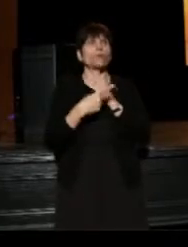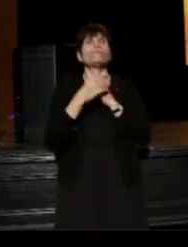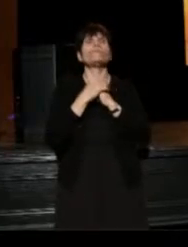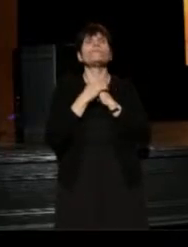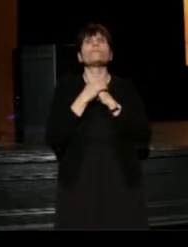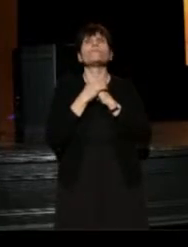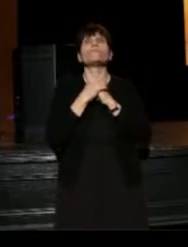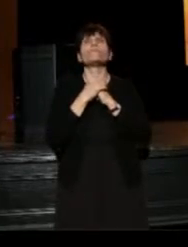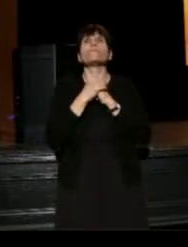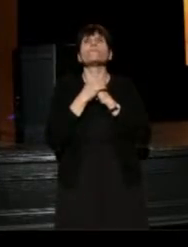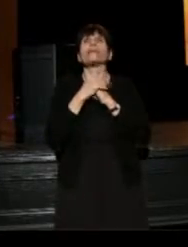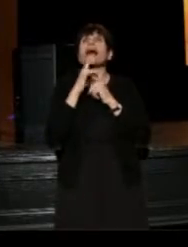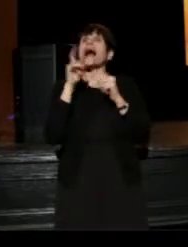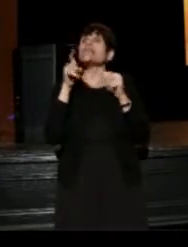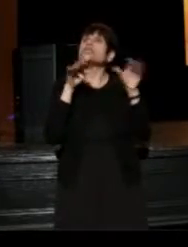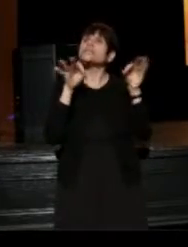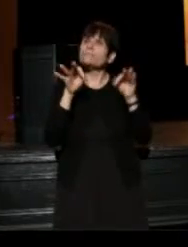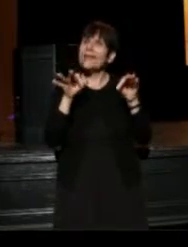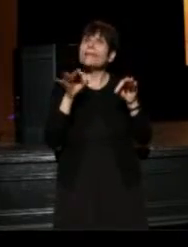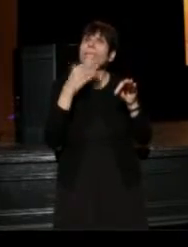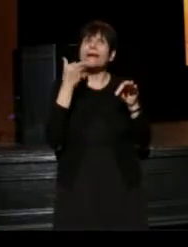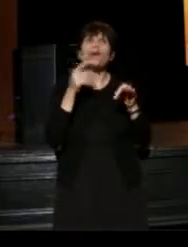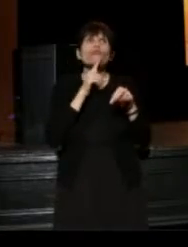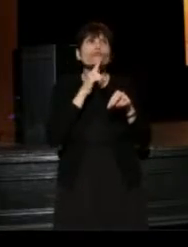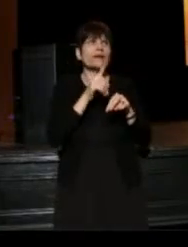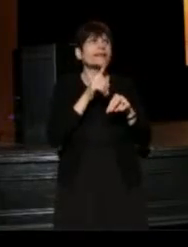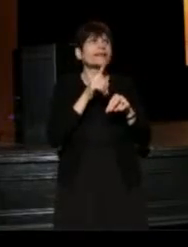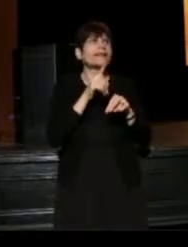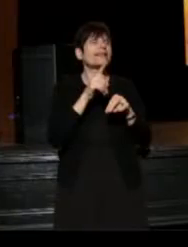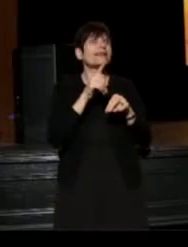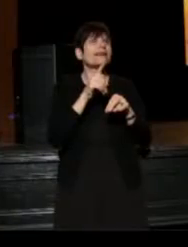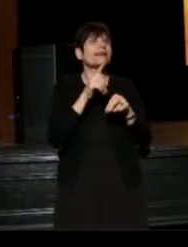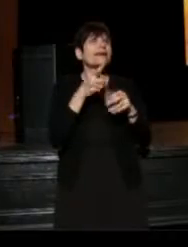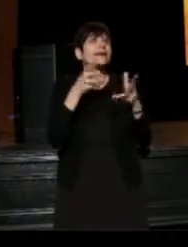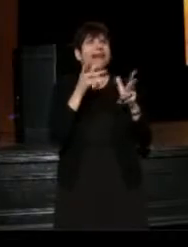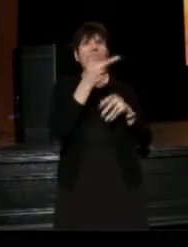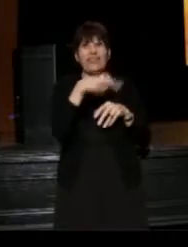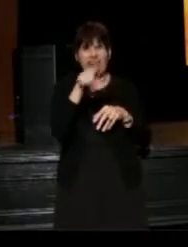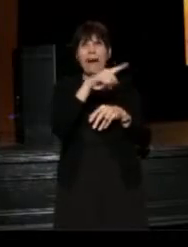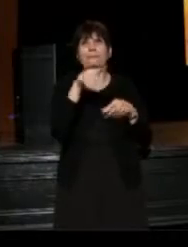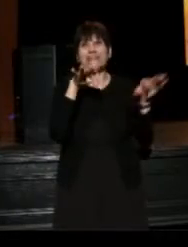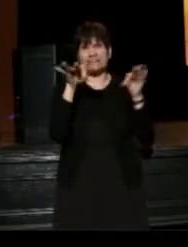I should explain a little better, actually. What I really love is to let them explain it to you, but--